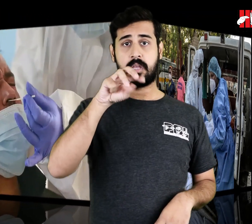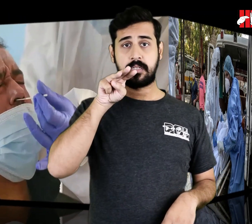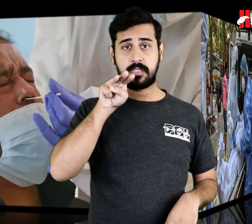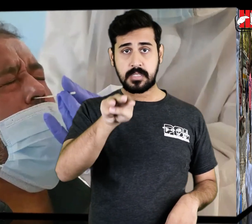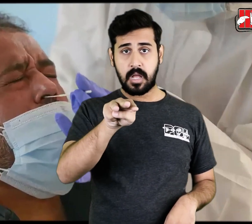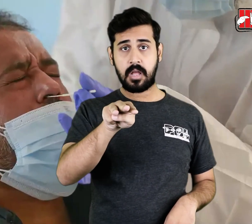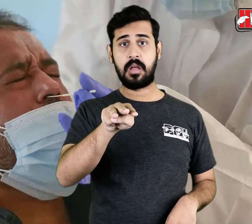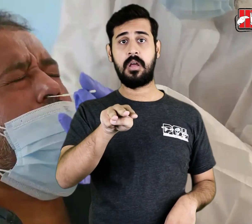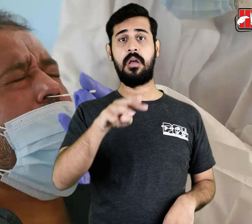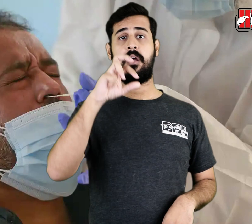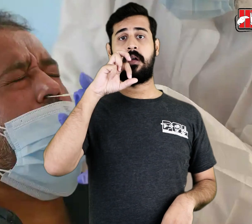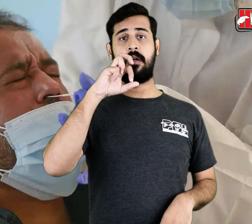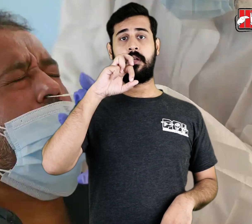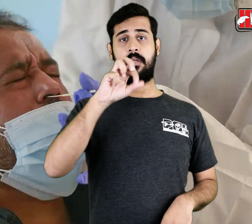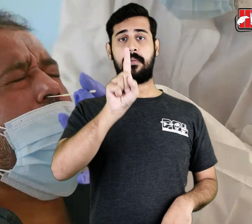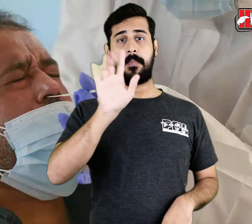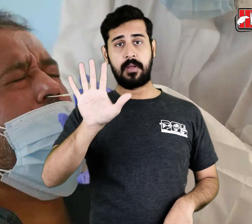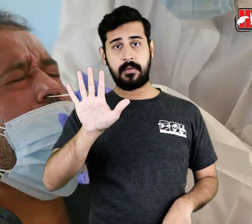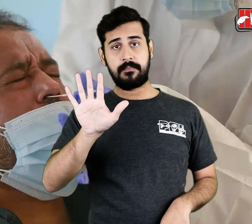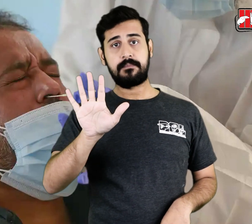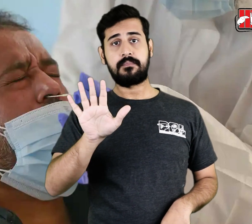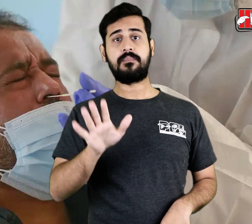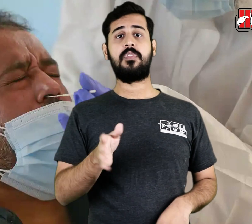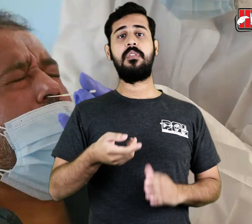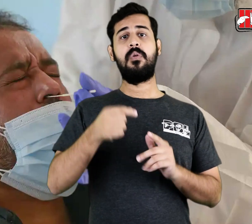While 8 thousand 815 tests were conducted,